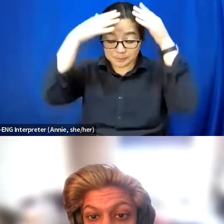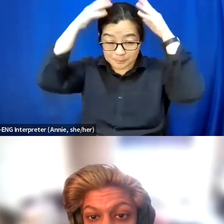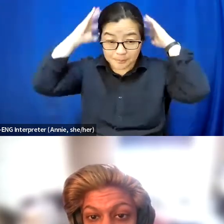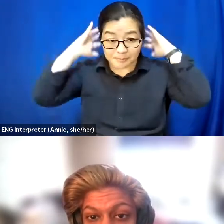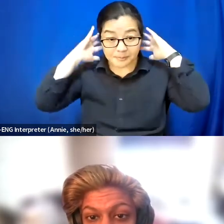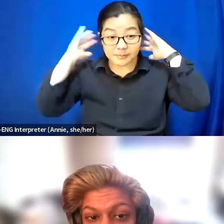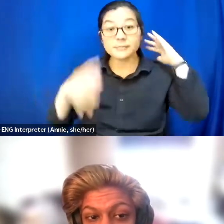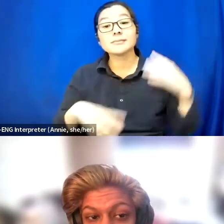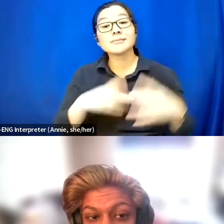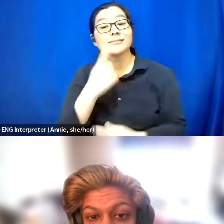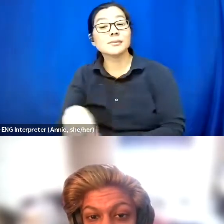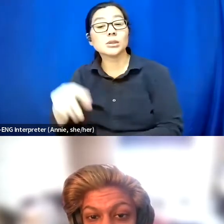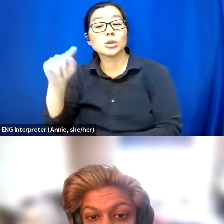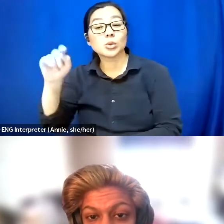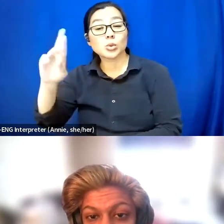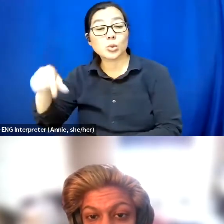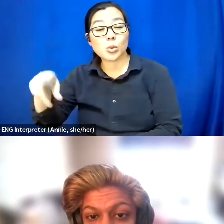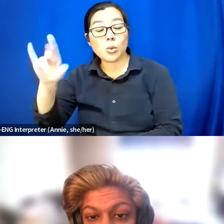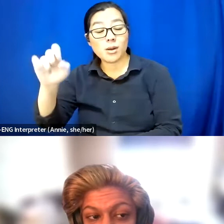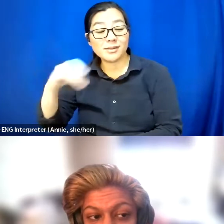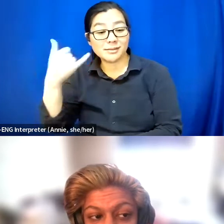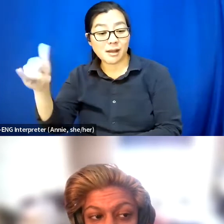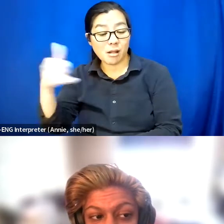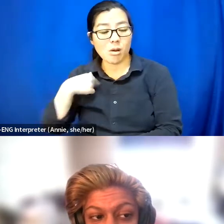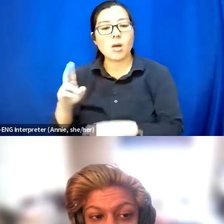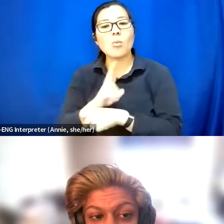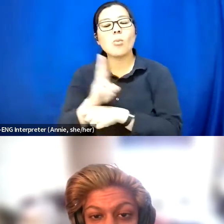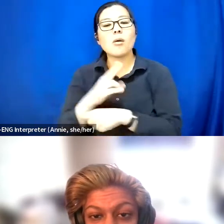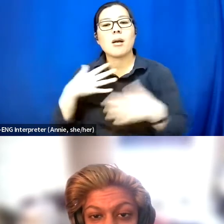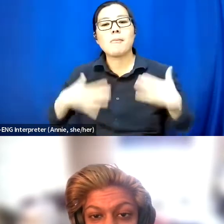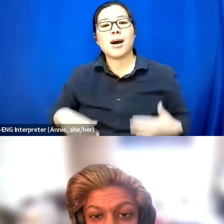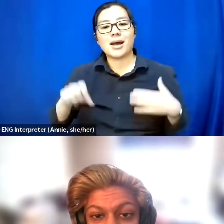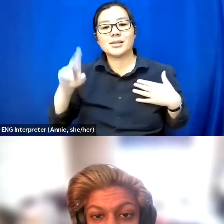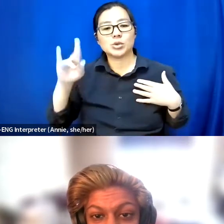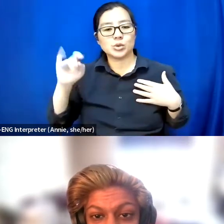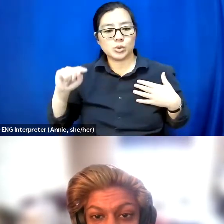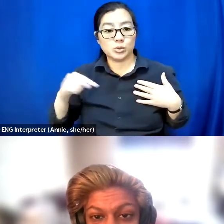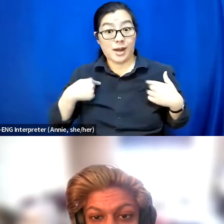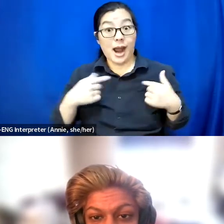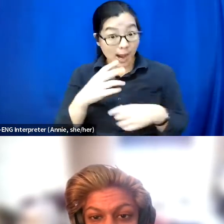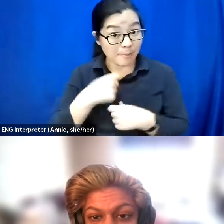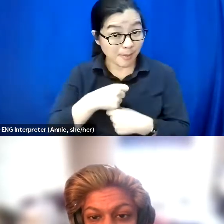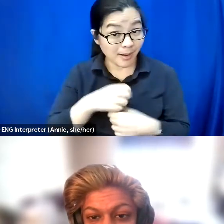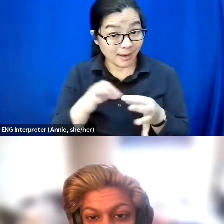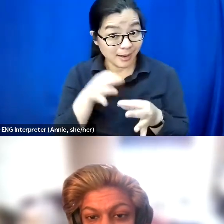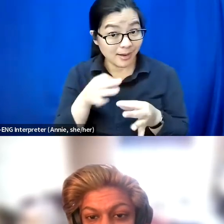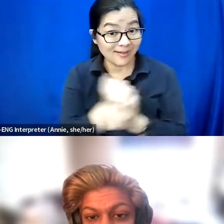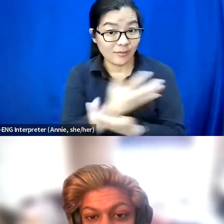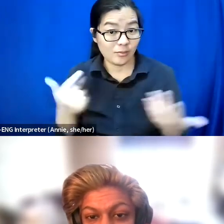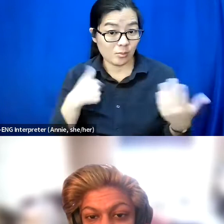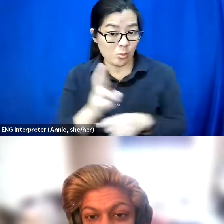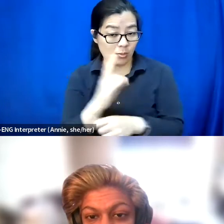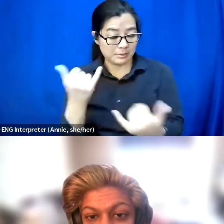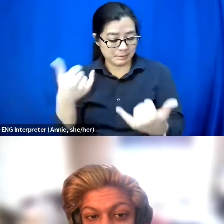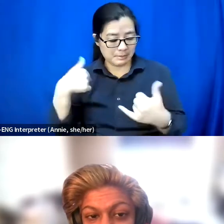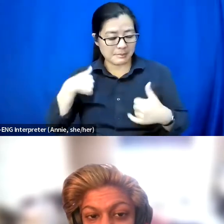And I'm wearing a body suit that -- I made everything that I'm wearing that features fabric